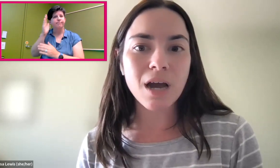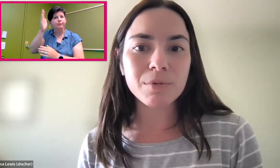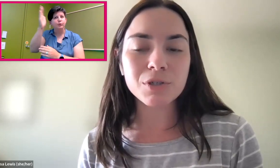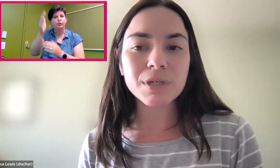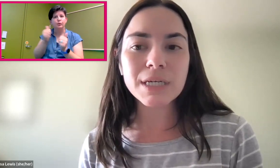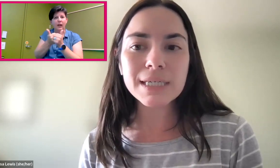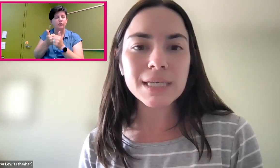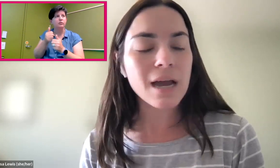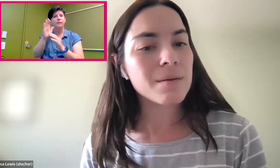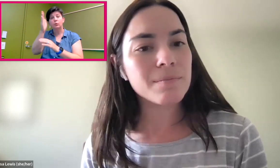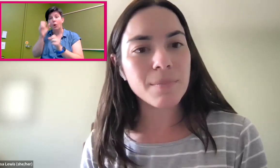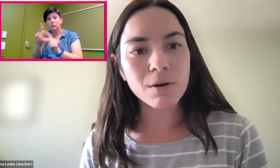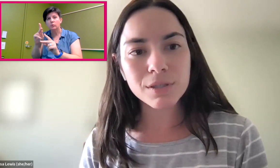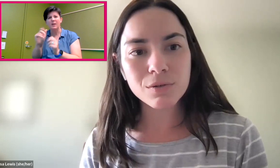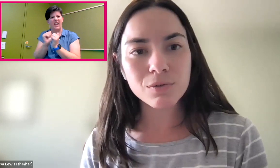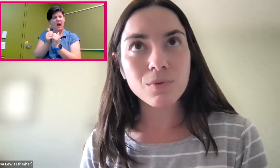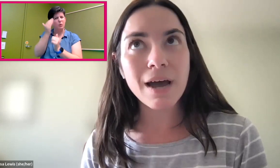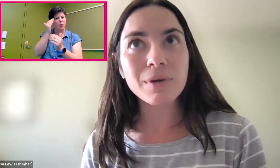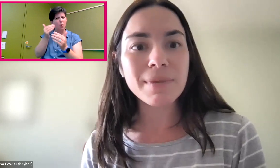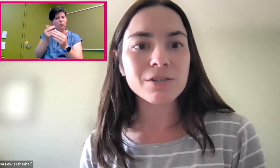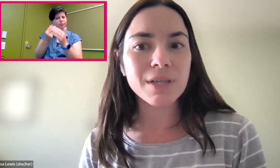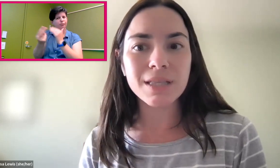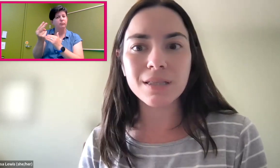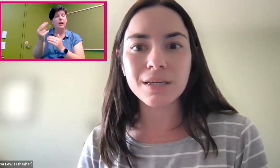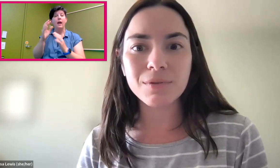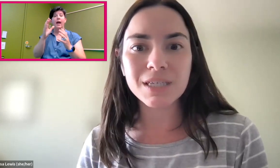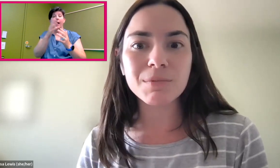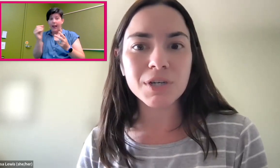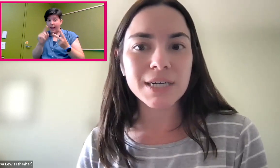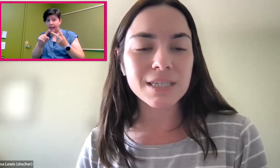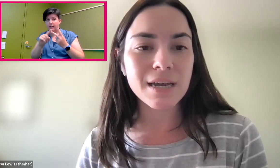and opportunities? And also, how do we make sure that this community is